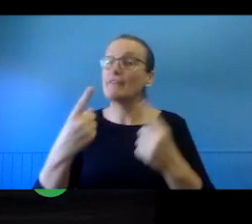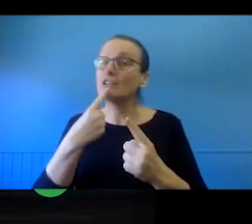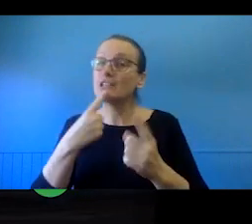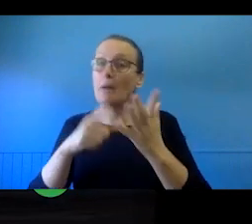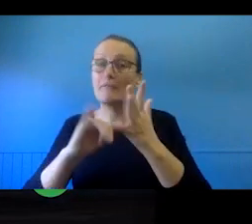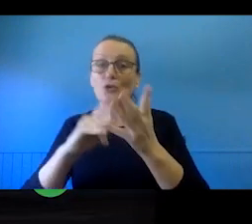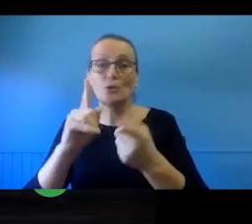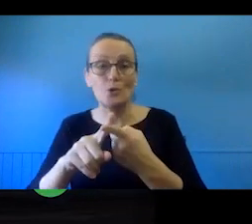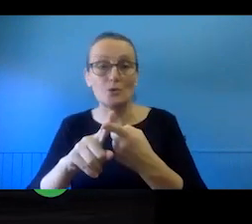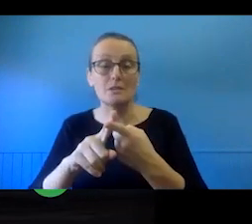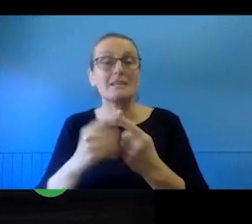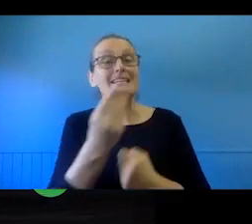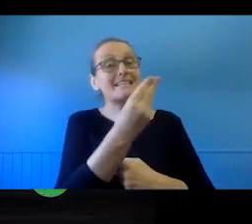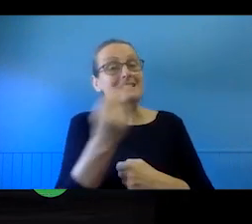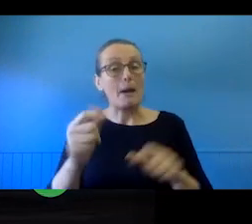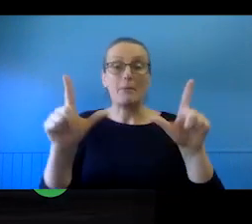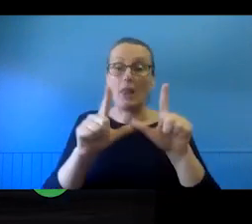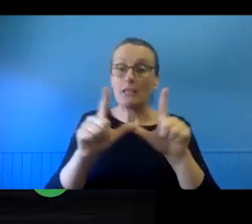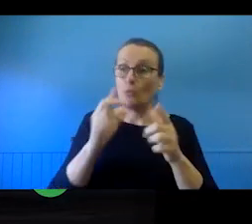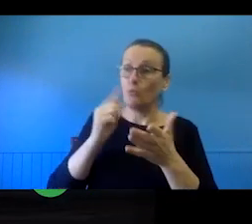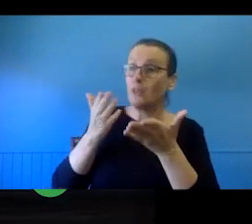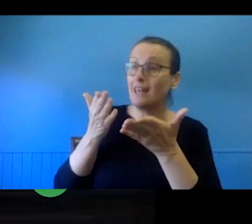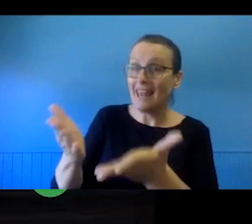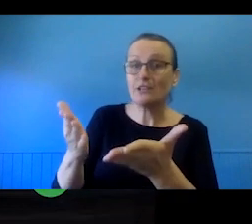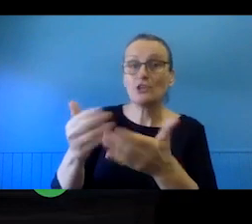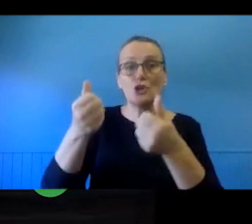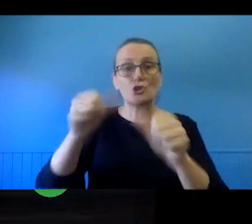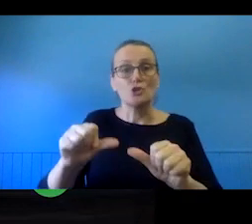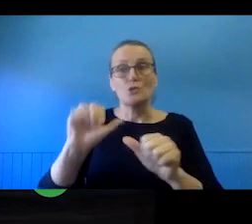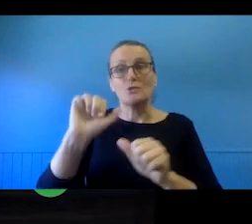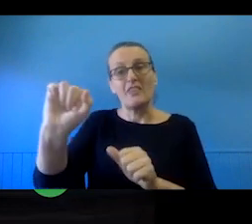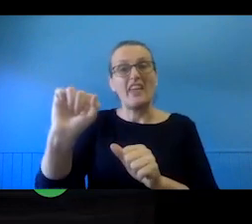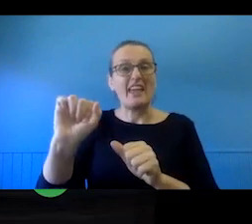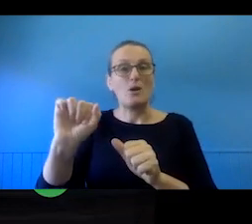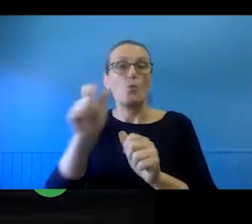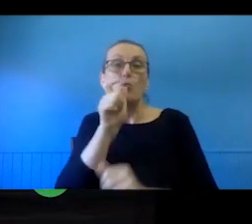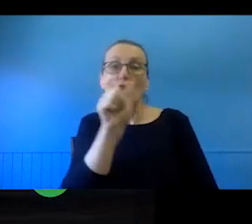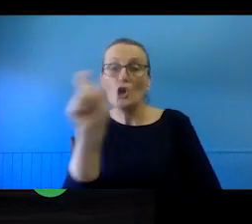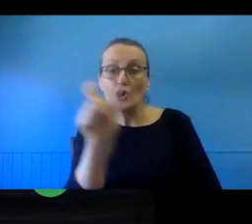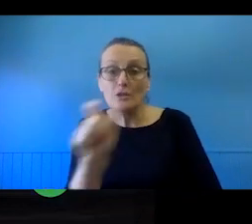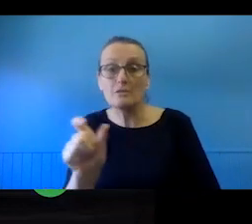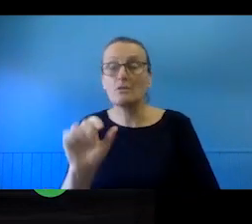reuse of words and images through their rights portal online licensing platform.